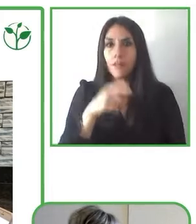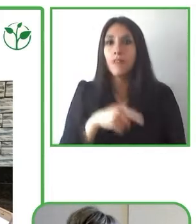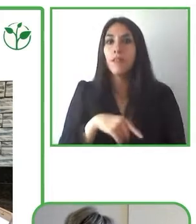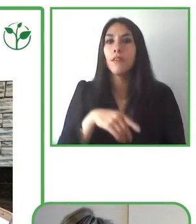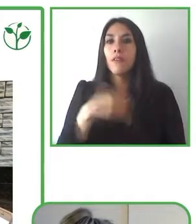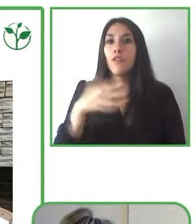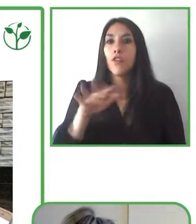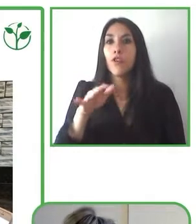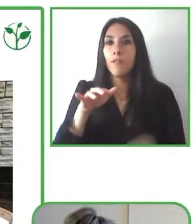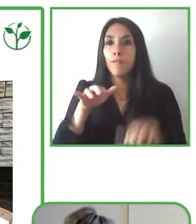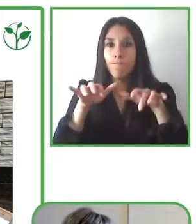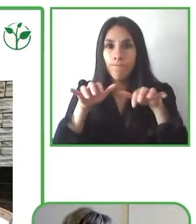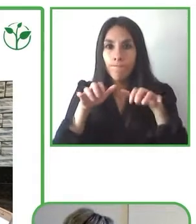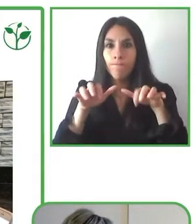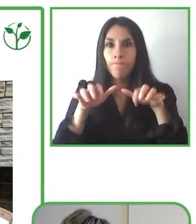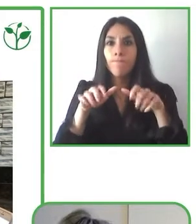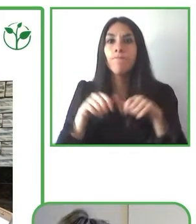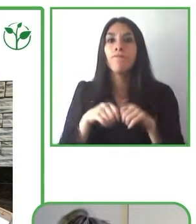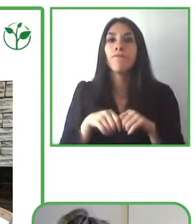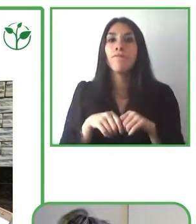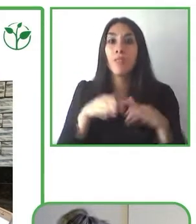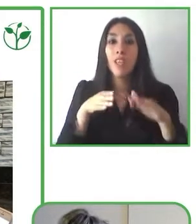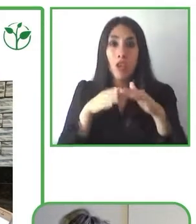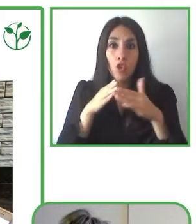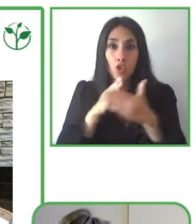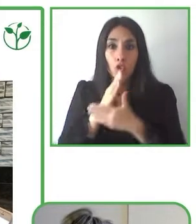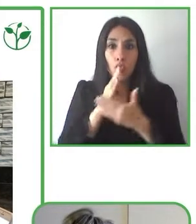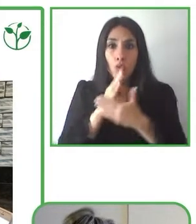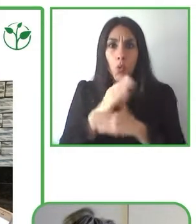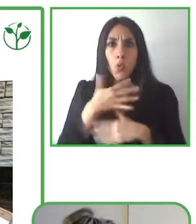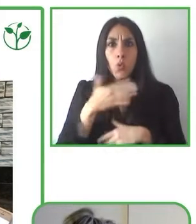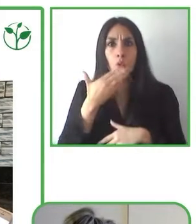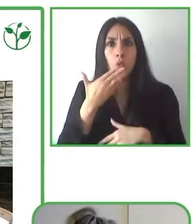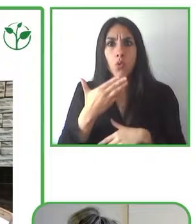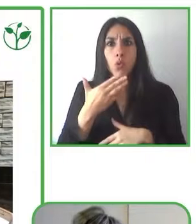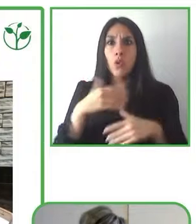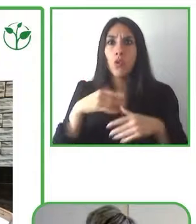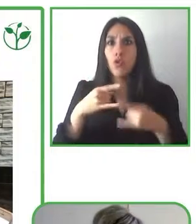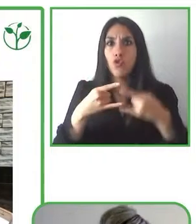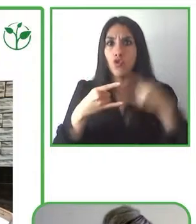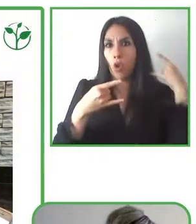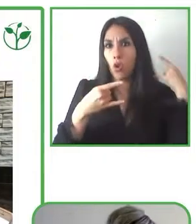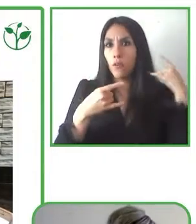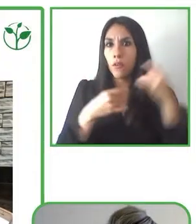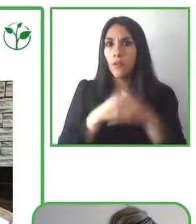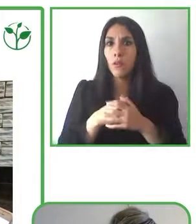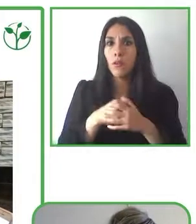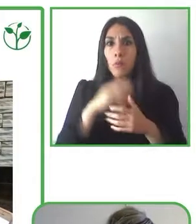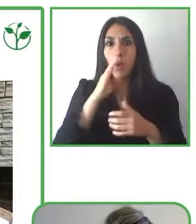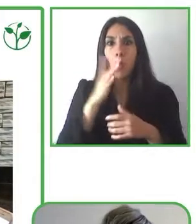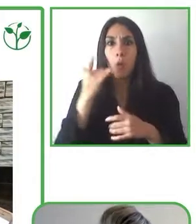It was a historic success because less than five percent of applications